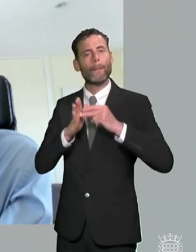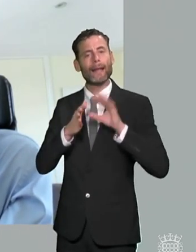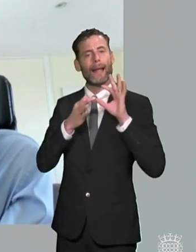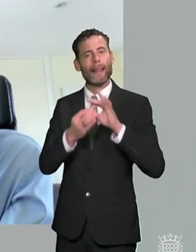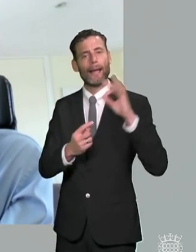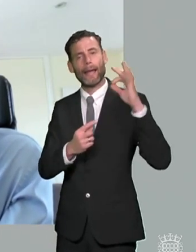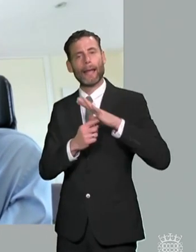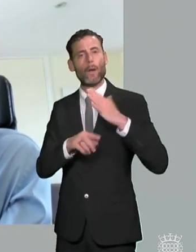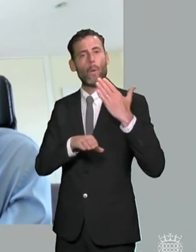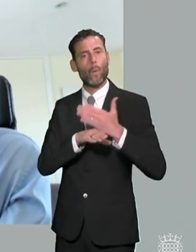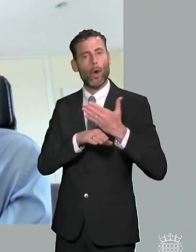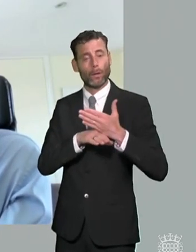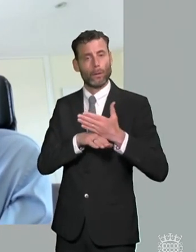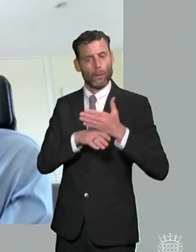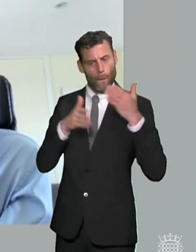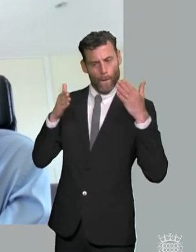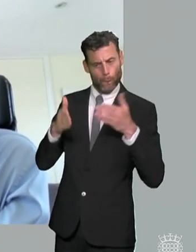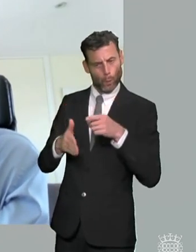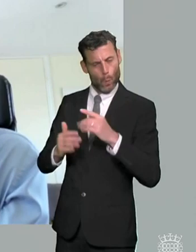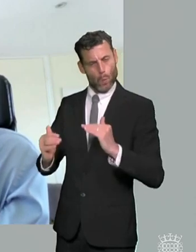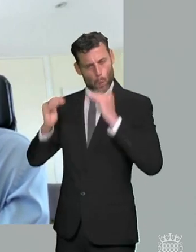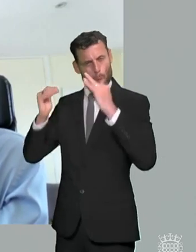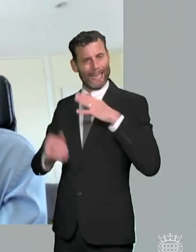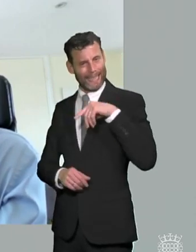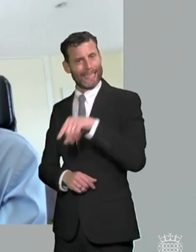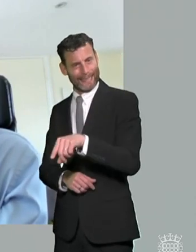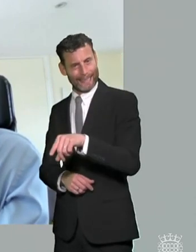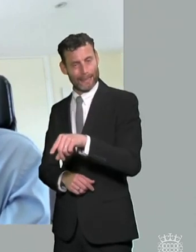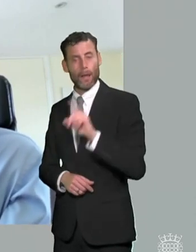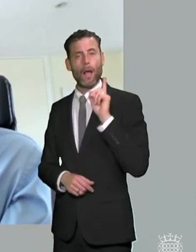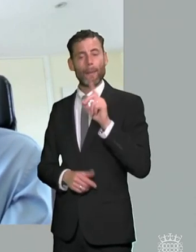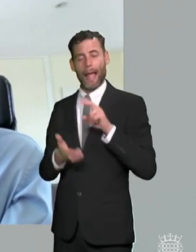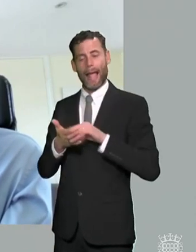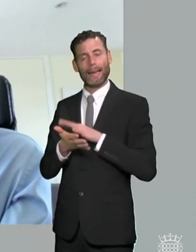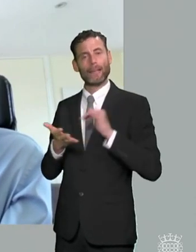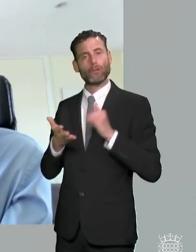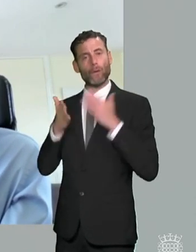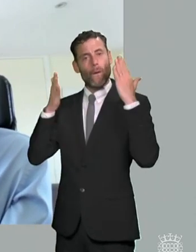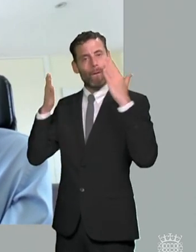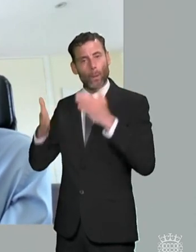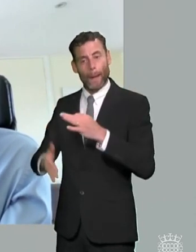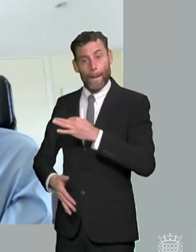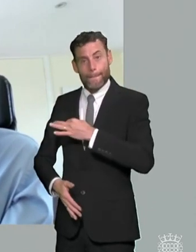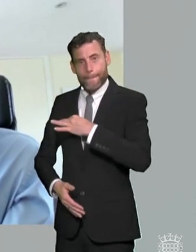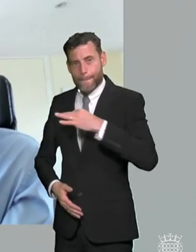complex needs but it is those with the most complex medical needs i think there's a strong